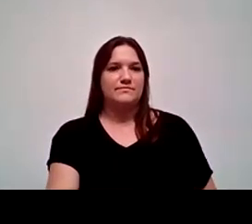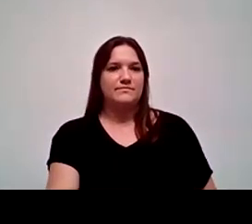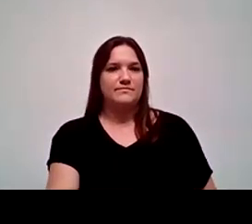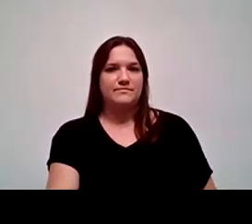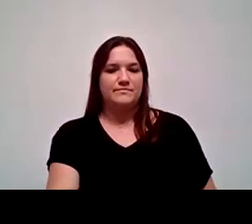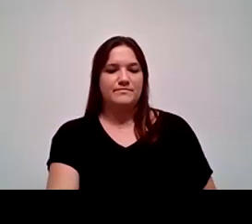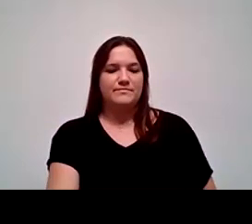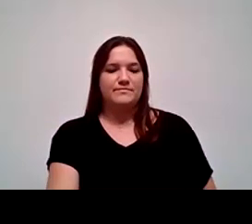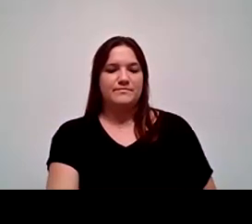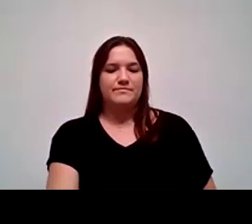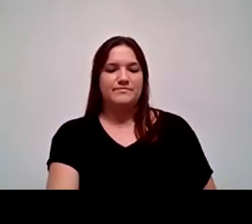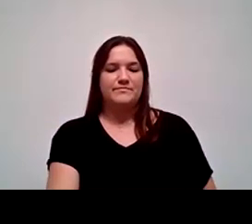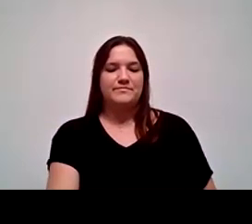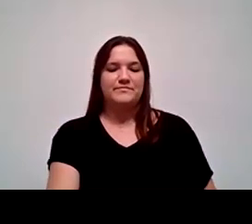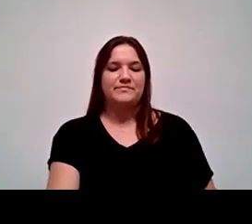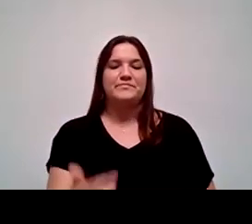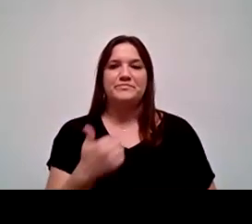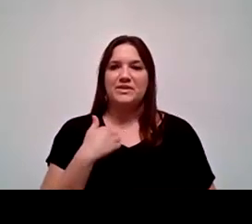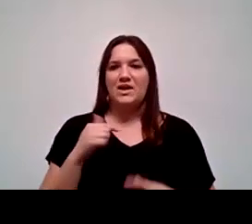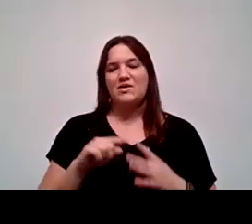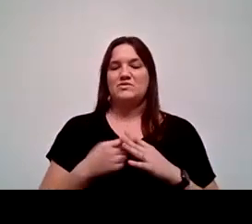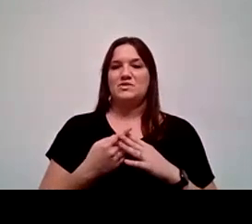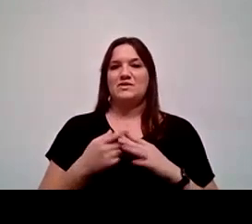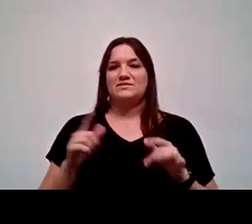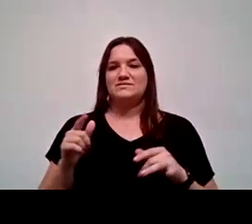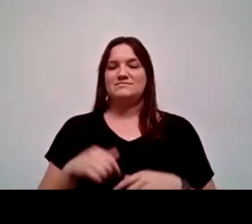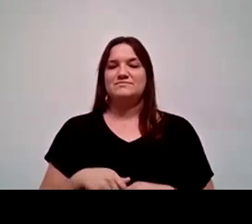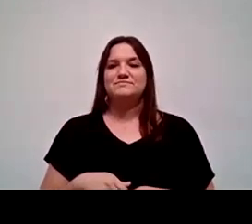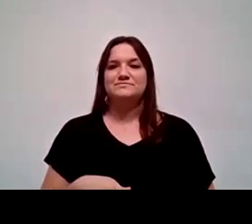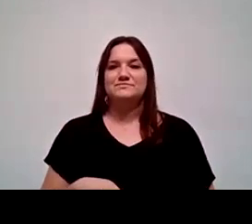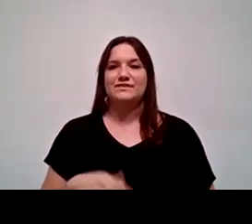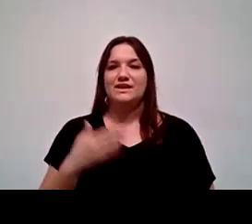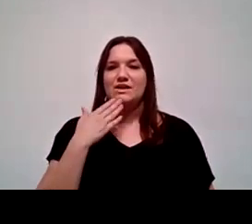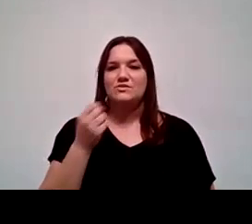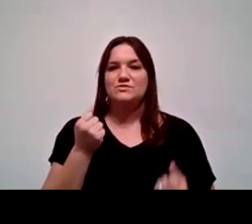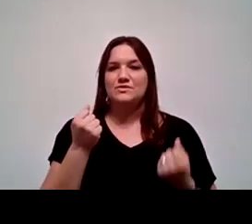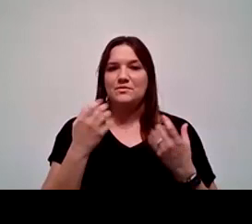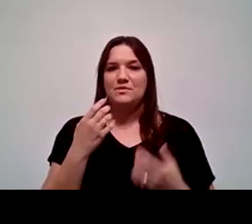And I'll go first just to mix it up a little bit. Thank you, Dr. Briones.